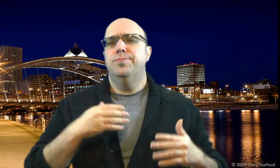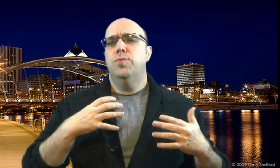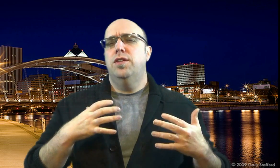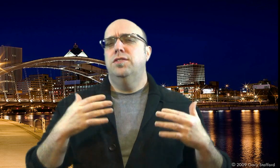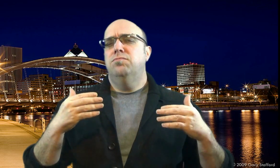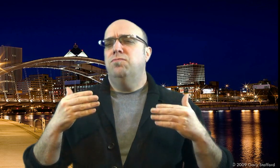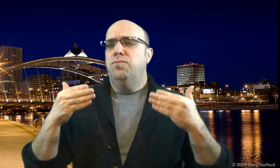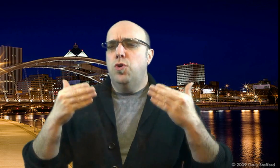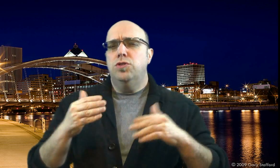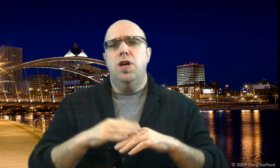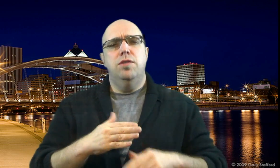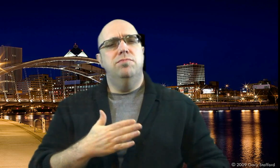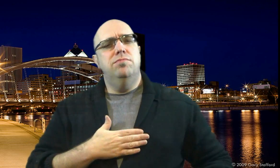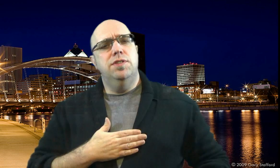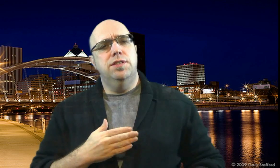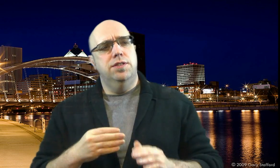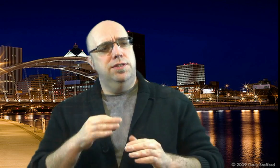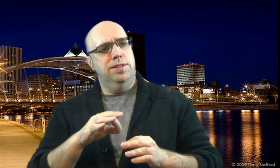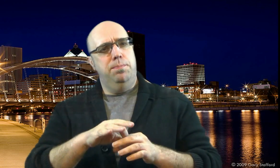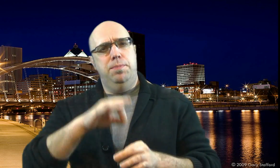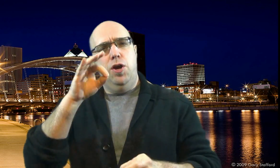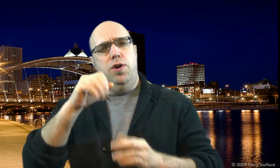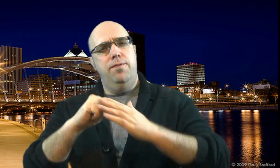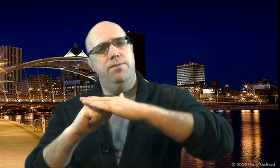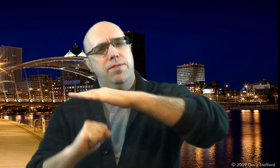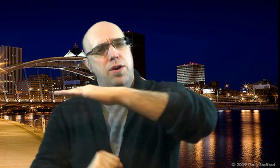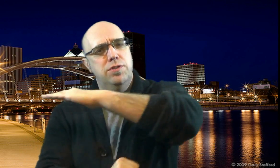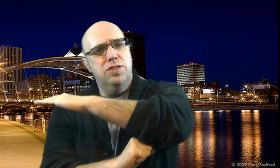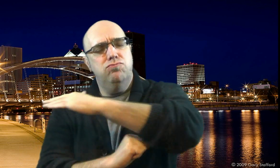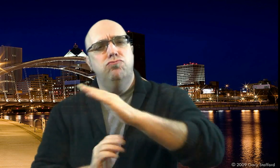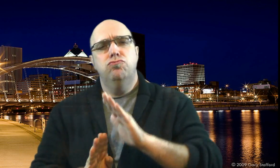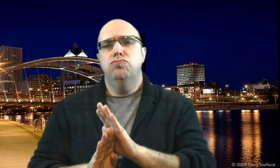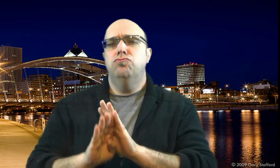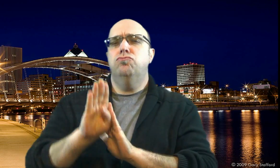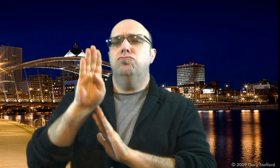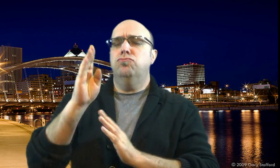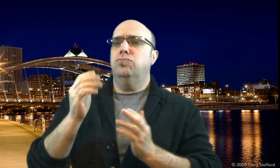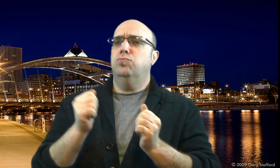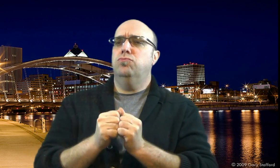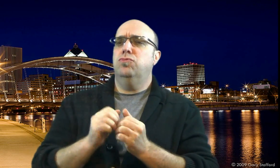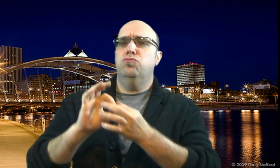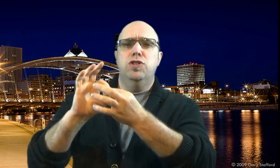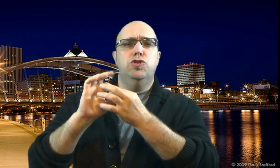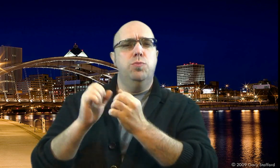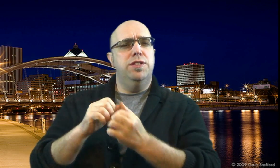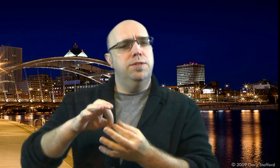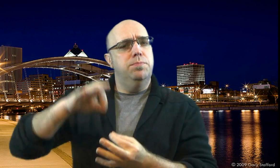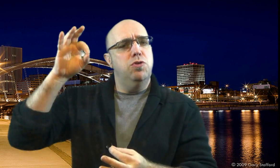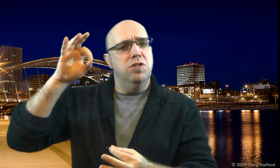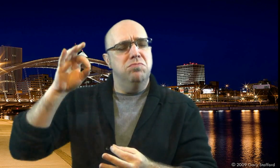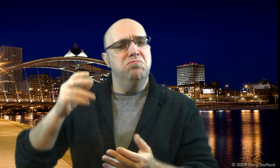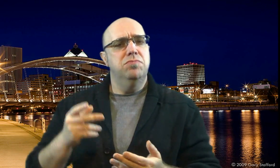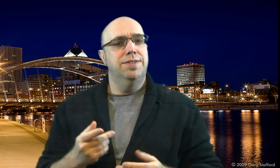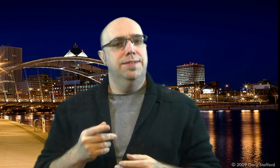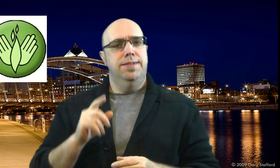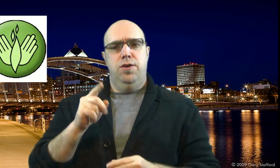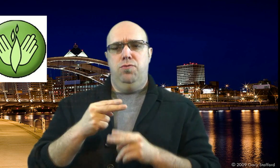The second role will be focusing on my Spiritual Foundation. Mainly, focusing on building a relationship with the Spirit.